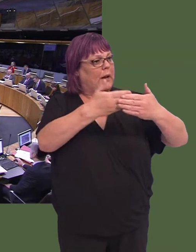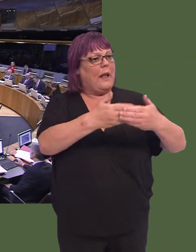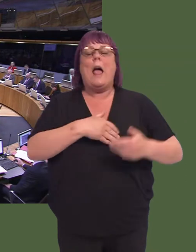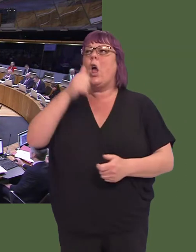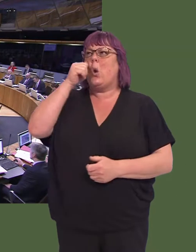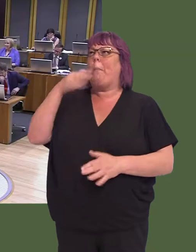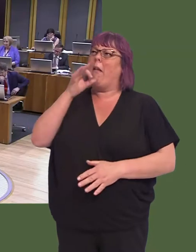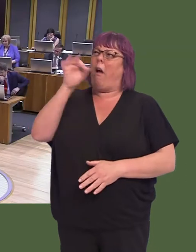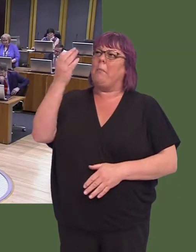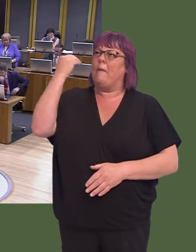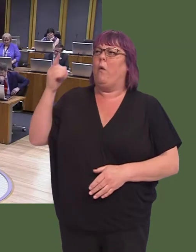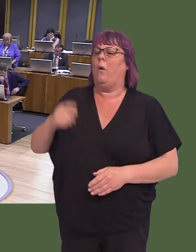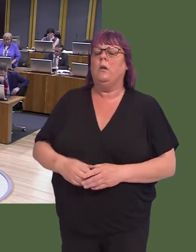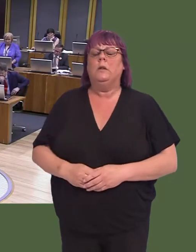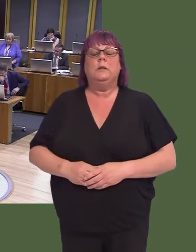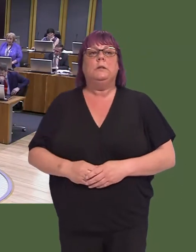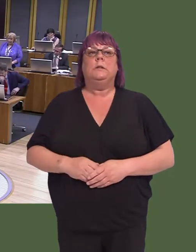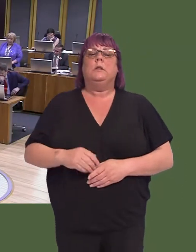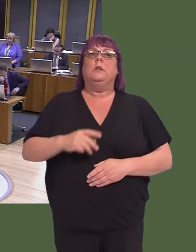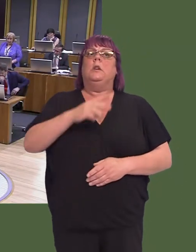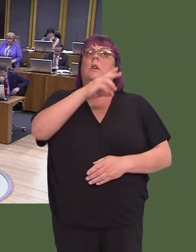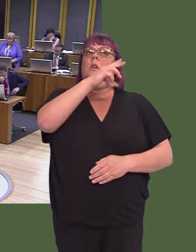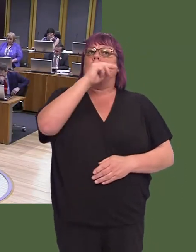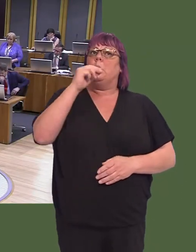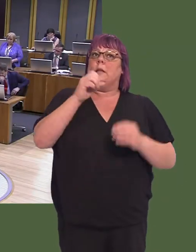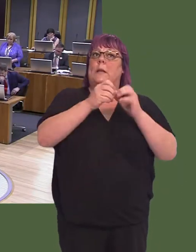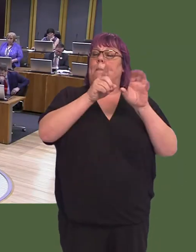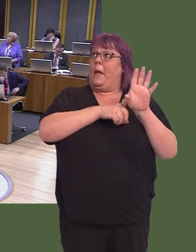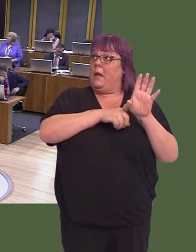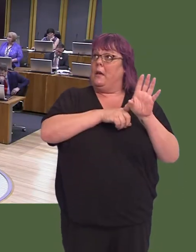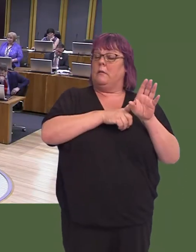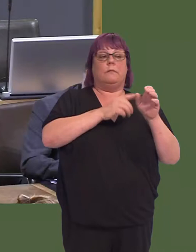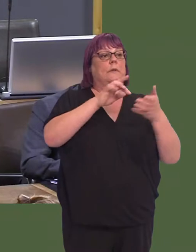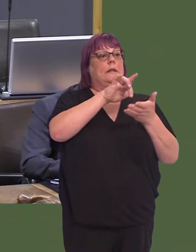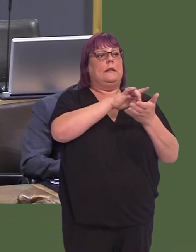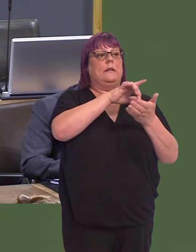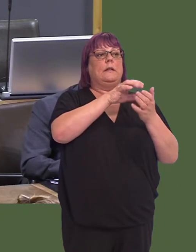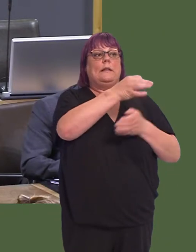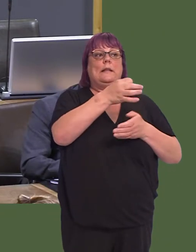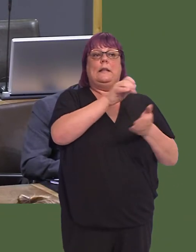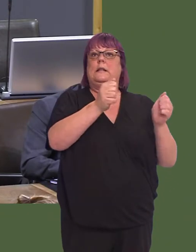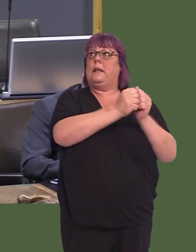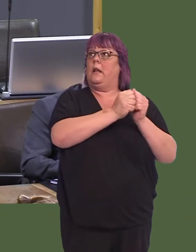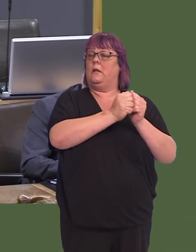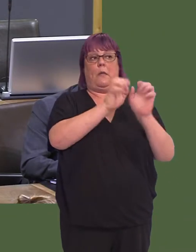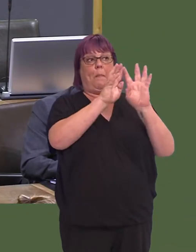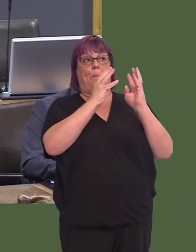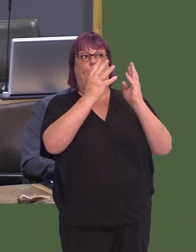funding. Suzy Davies AM: Thank you. A groundhog day question, I know. The shadow board of the Swansea bay city deal told us that they would, if it were possible,